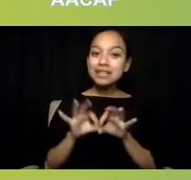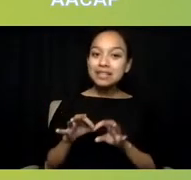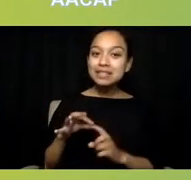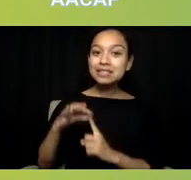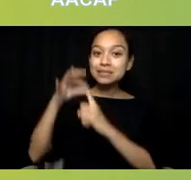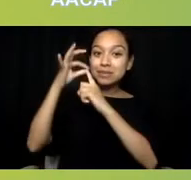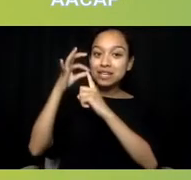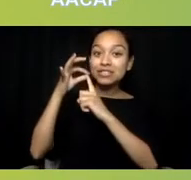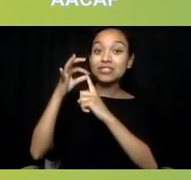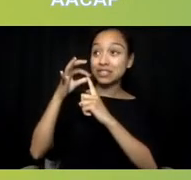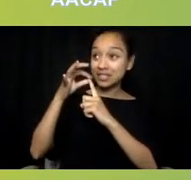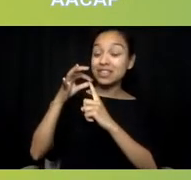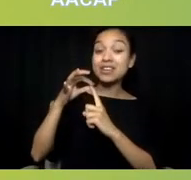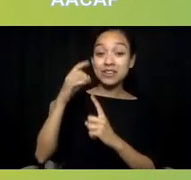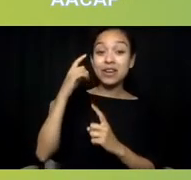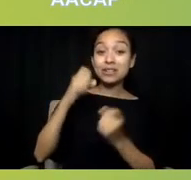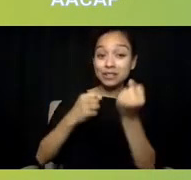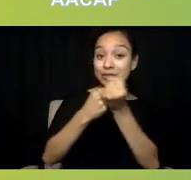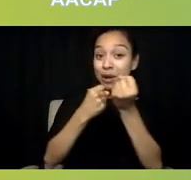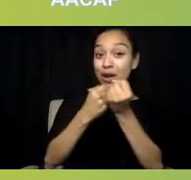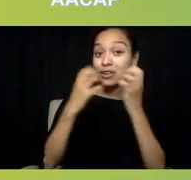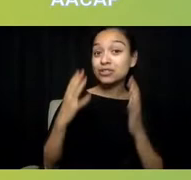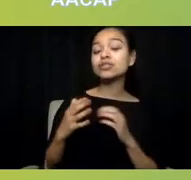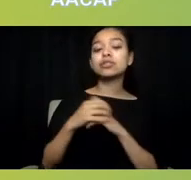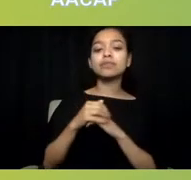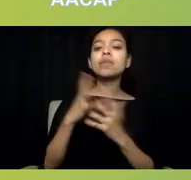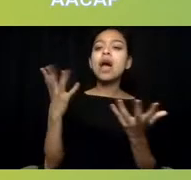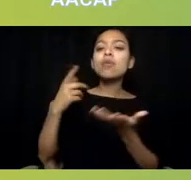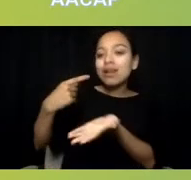I want to go to what Dr. Satcher was saying